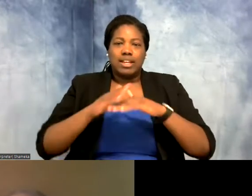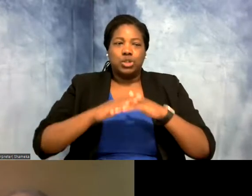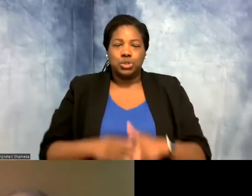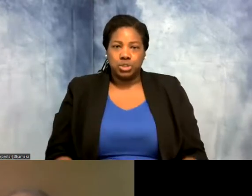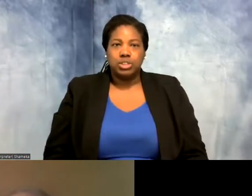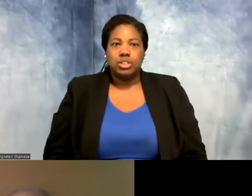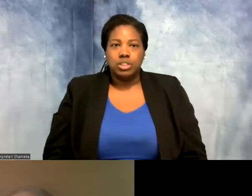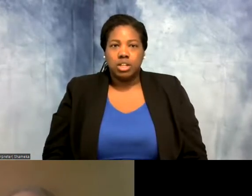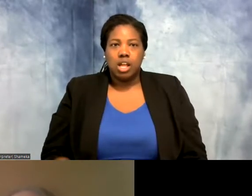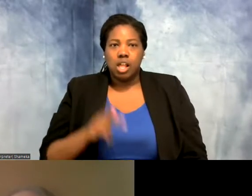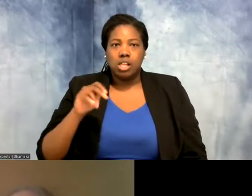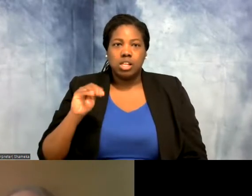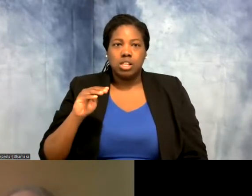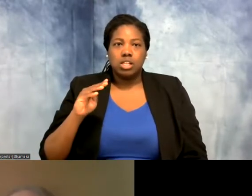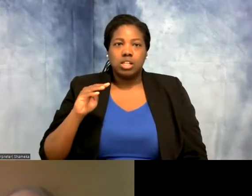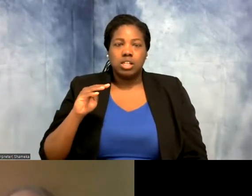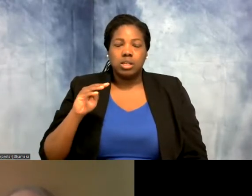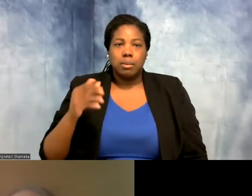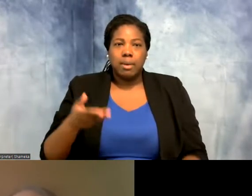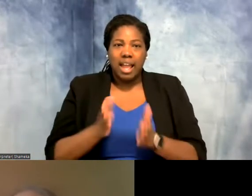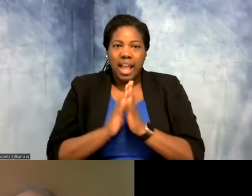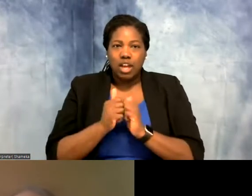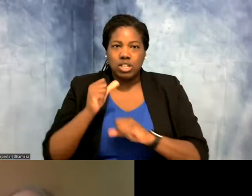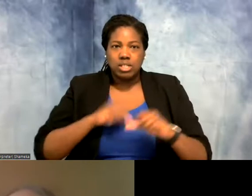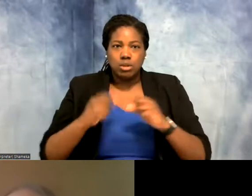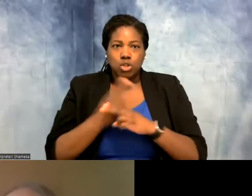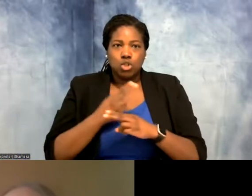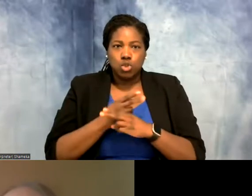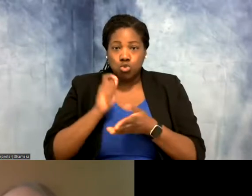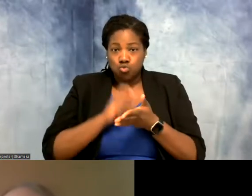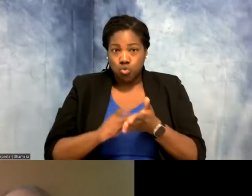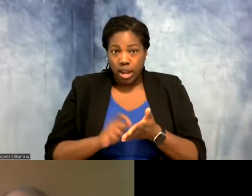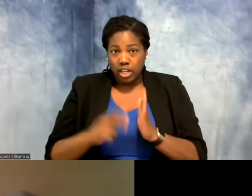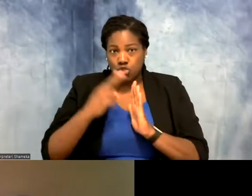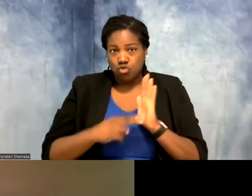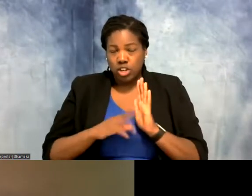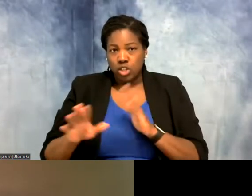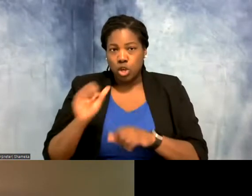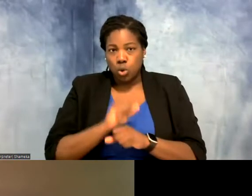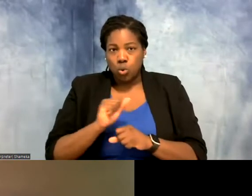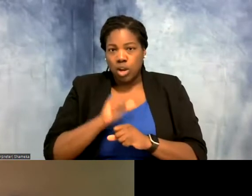Shellie: So Miss Kimberly asked, how do scientists use writing and reading in their work besides just data collection?